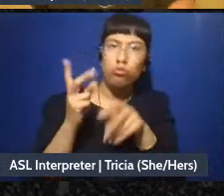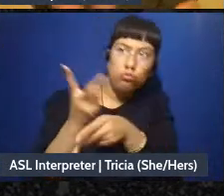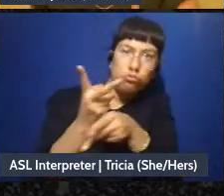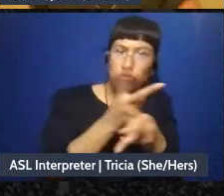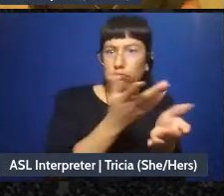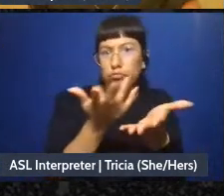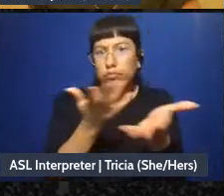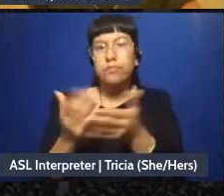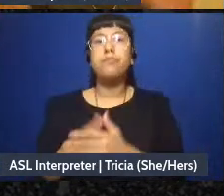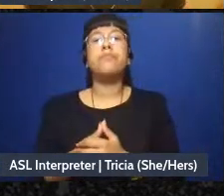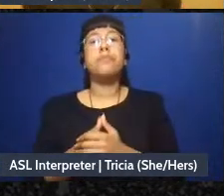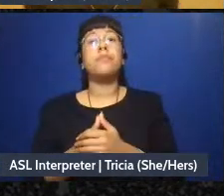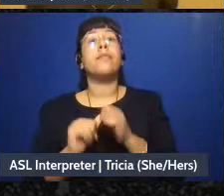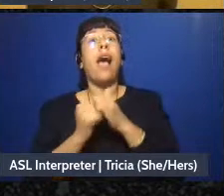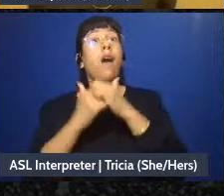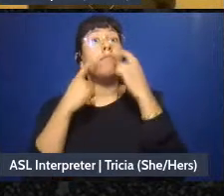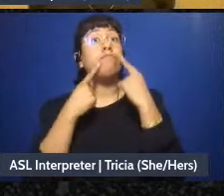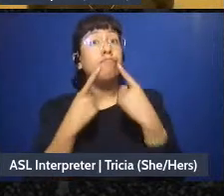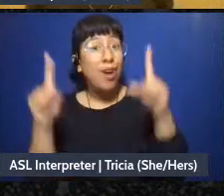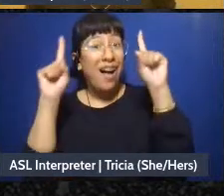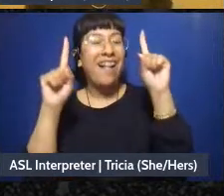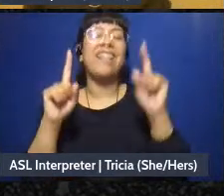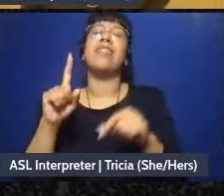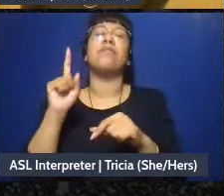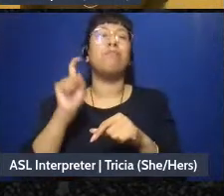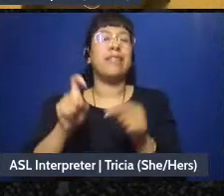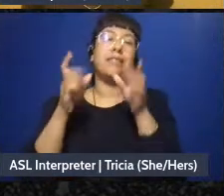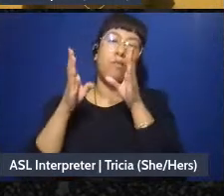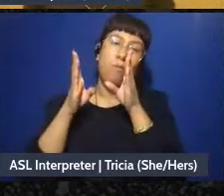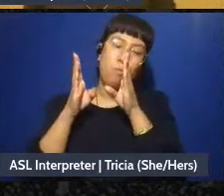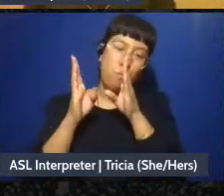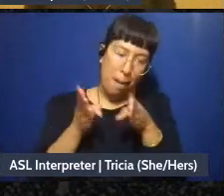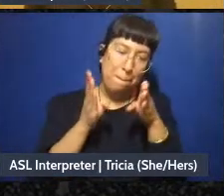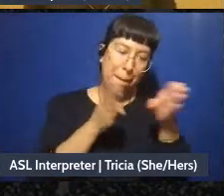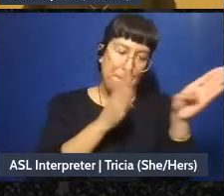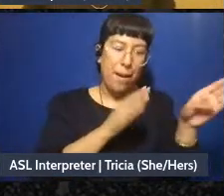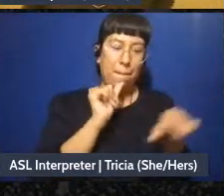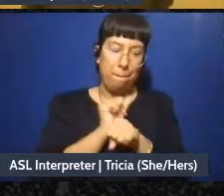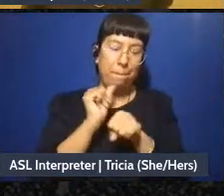to do this well we have to prep like I just can't say this strongly enough, like, the biggest